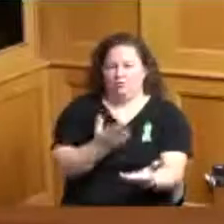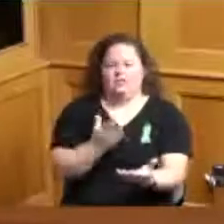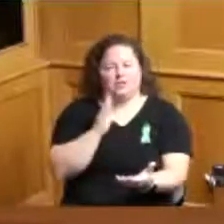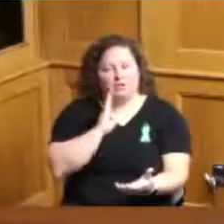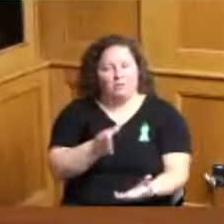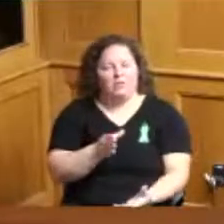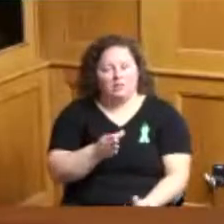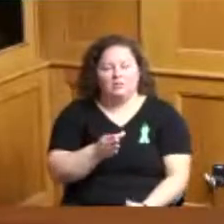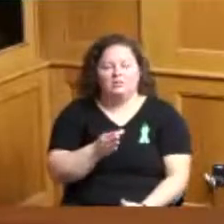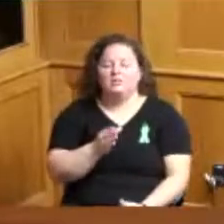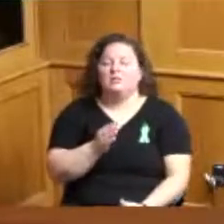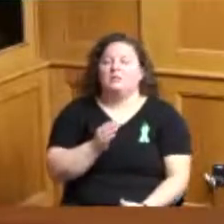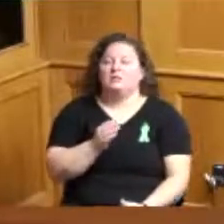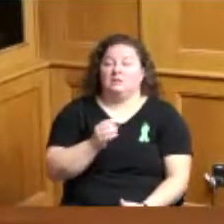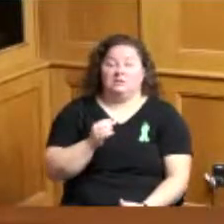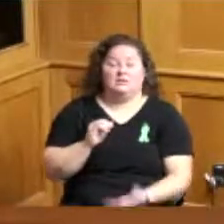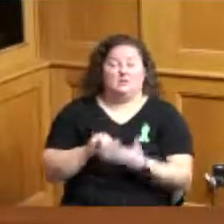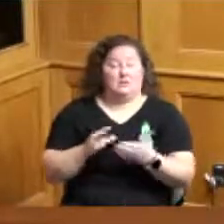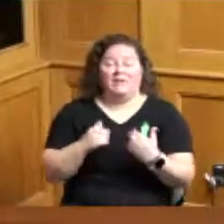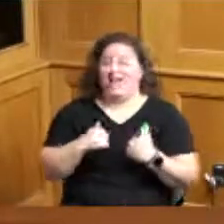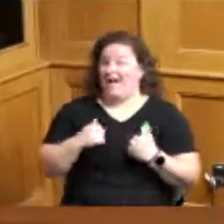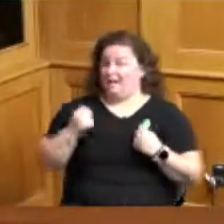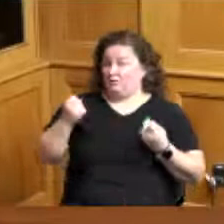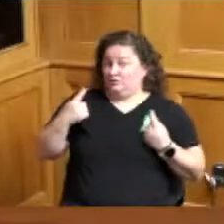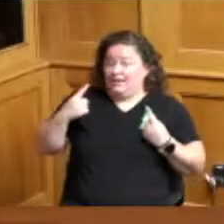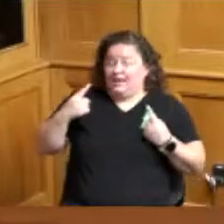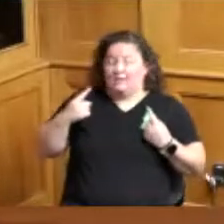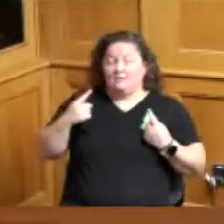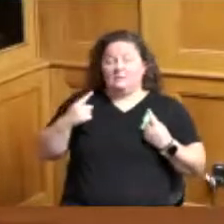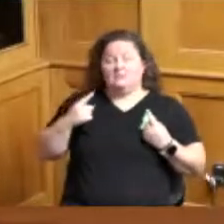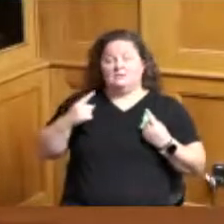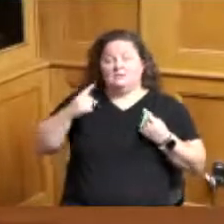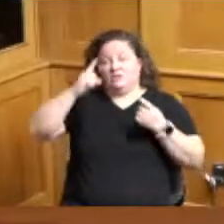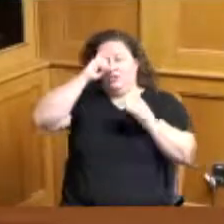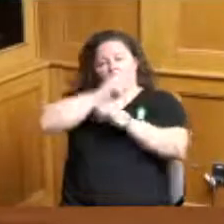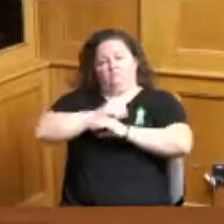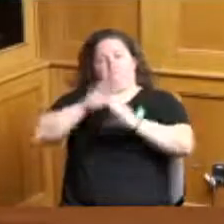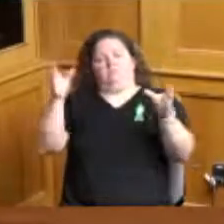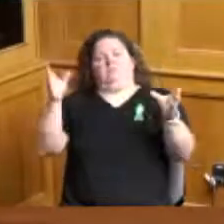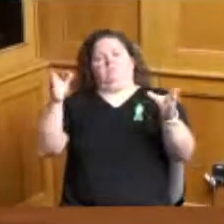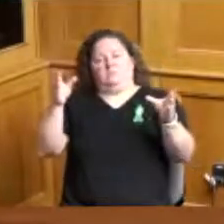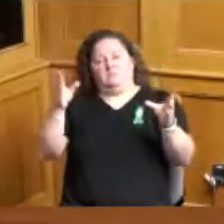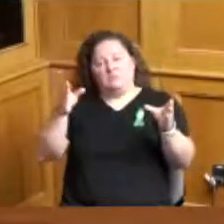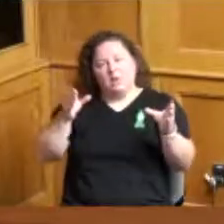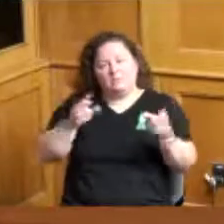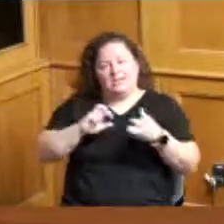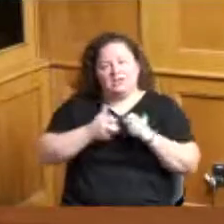gravity and the scope of the issue and where there might be there might be relationships between